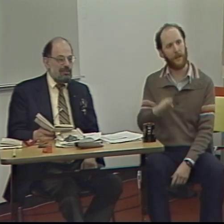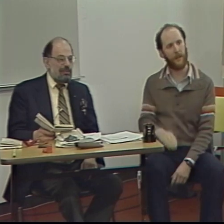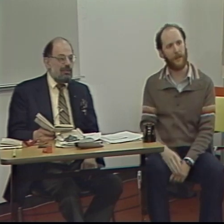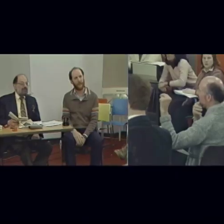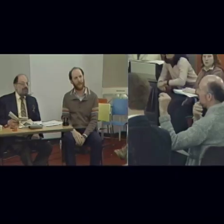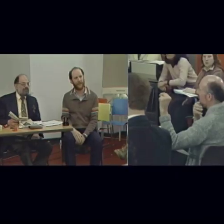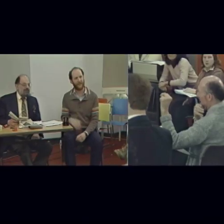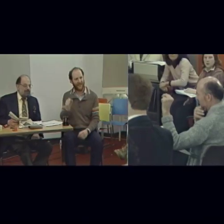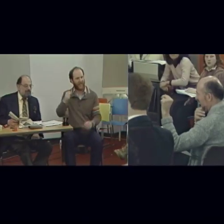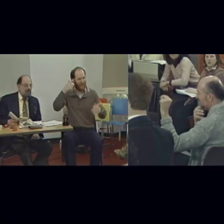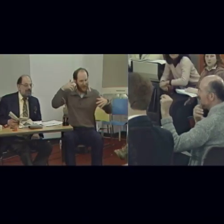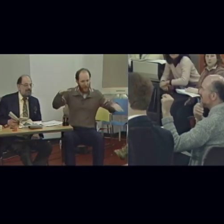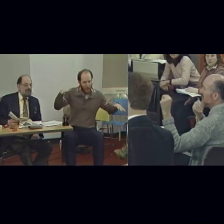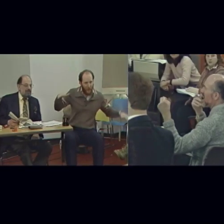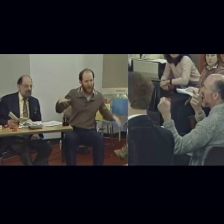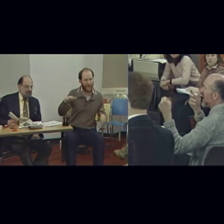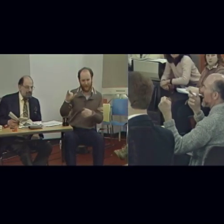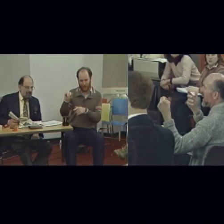The noise of the jukebox is apocalyptic...